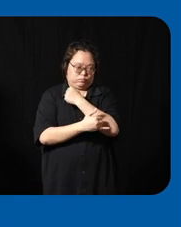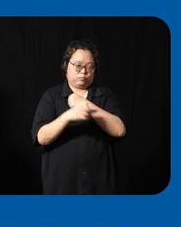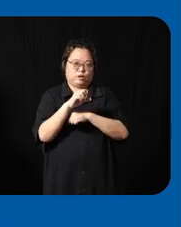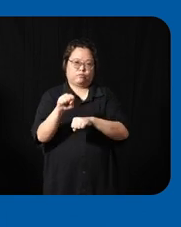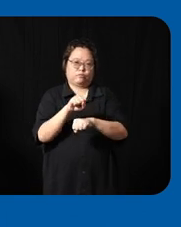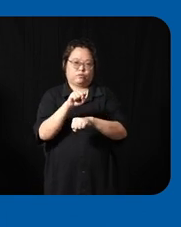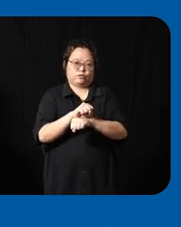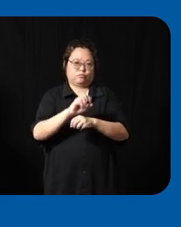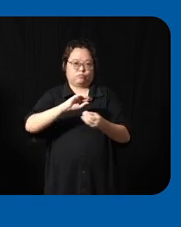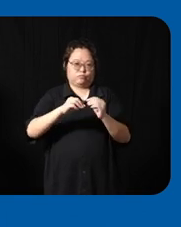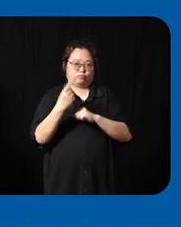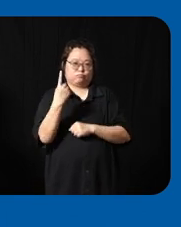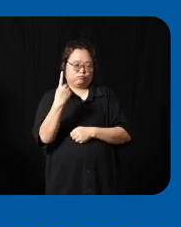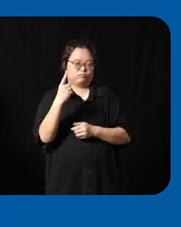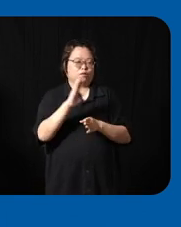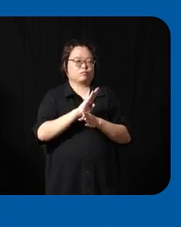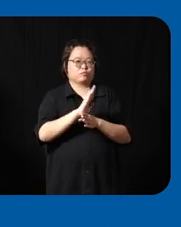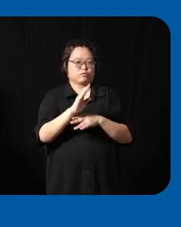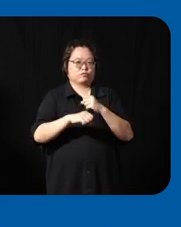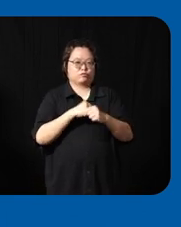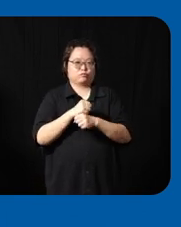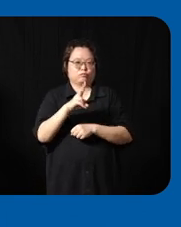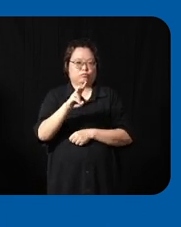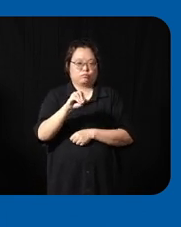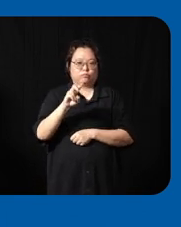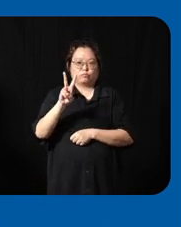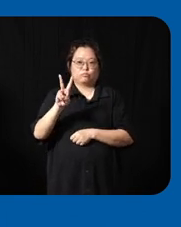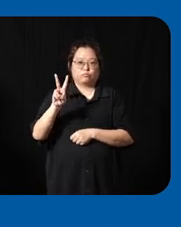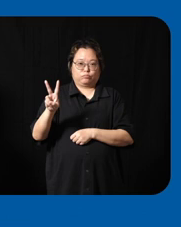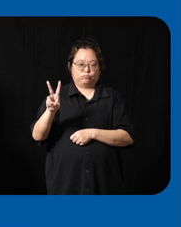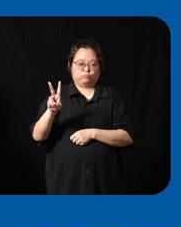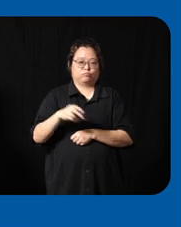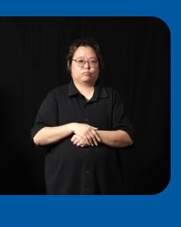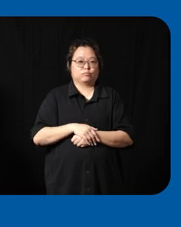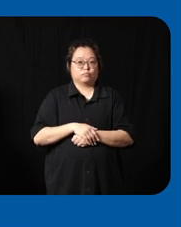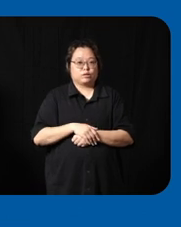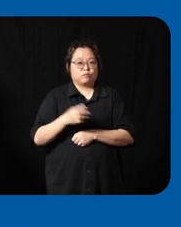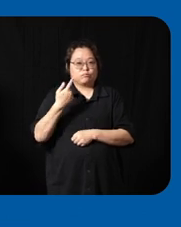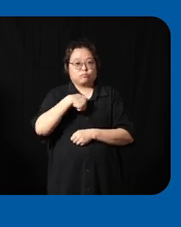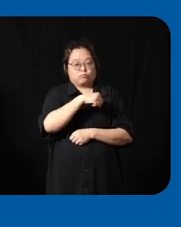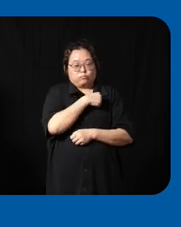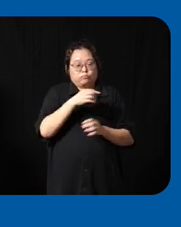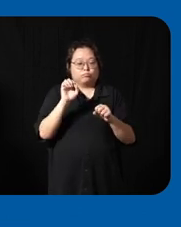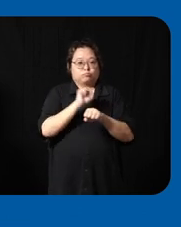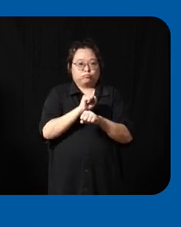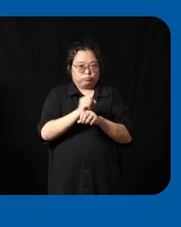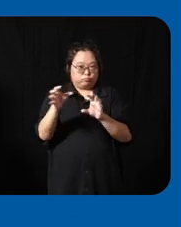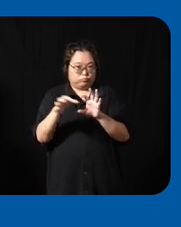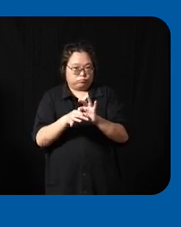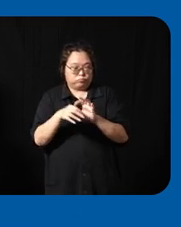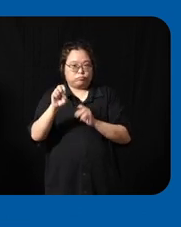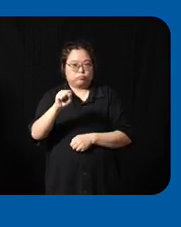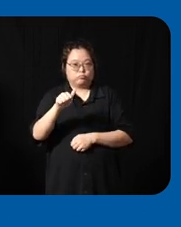workplace through grow your business in 22 uh and of course we partner very closely with SG enable